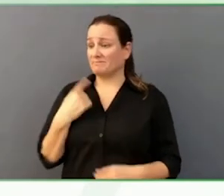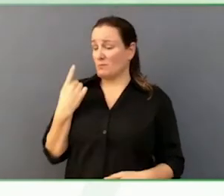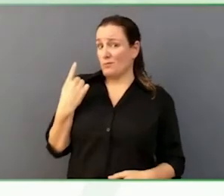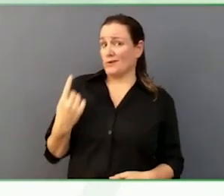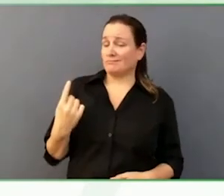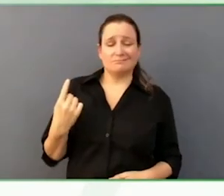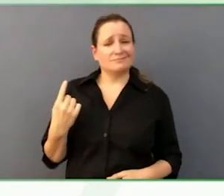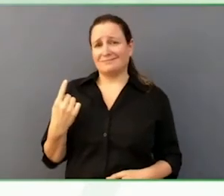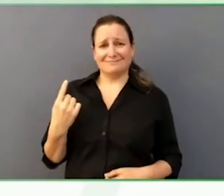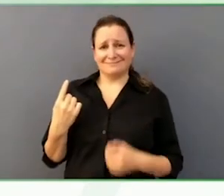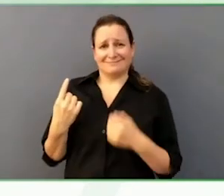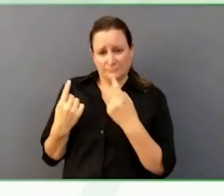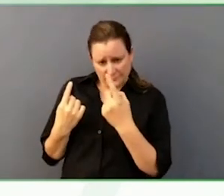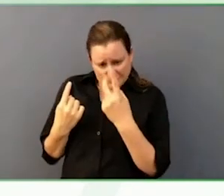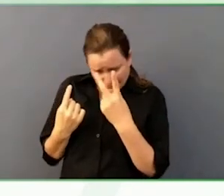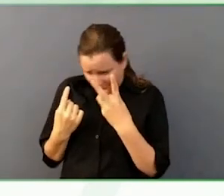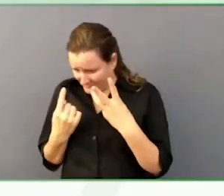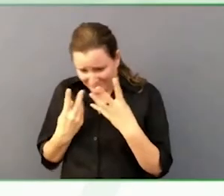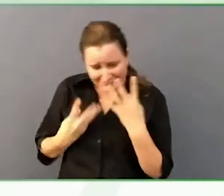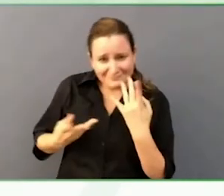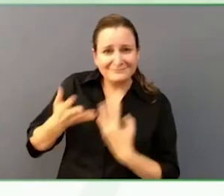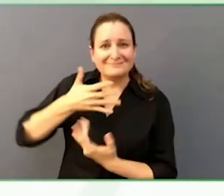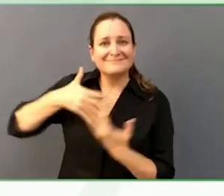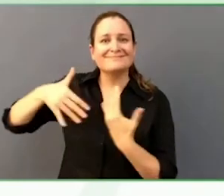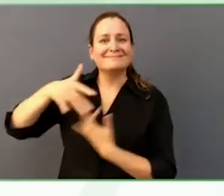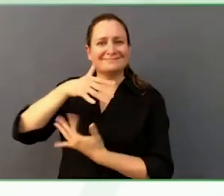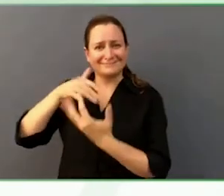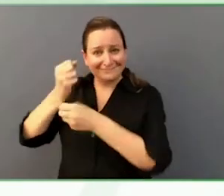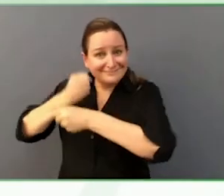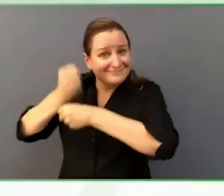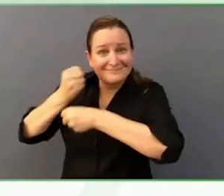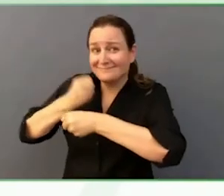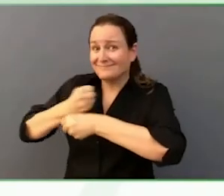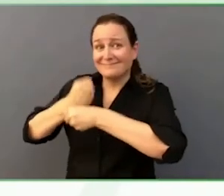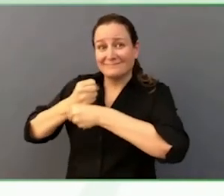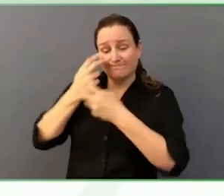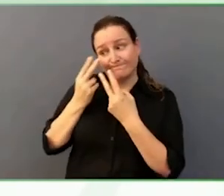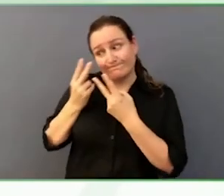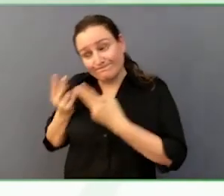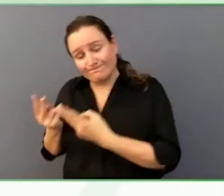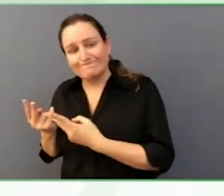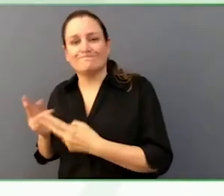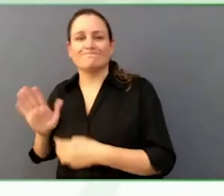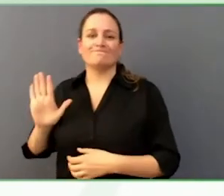They come together, they work together. This wonderful life that Nick is leading.